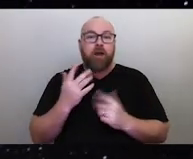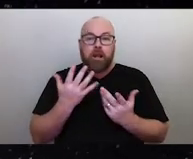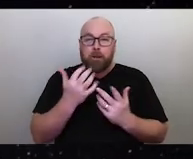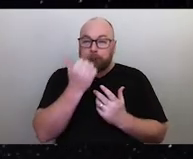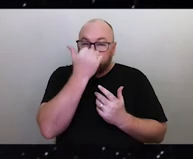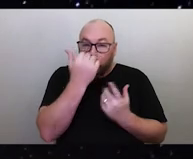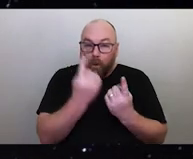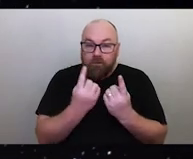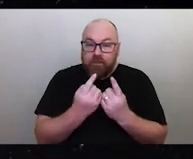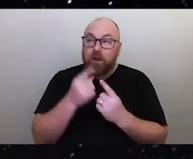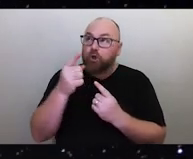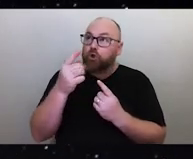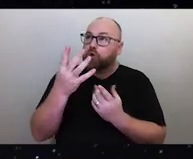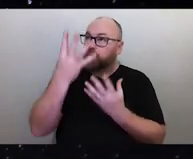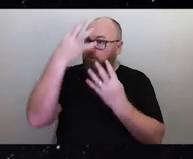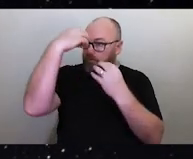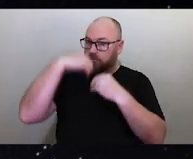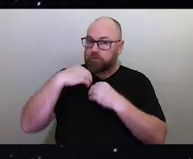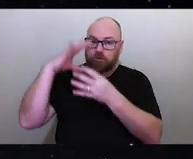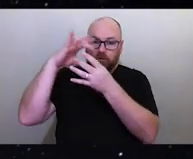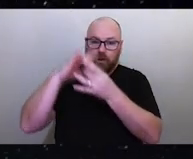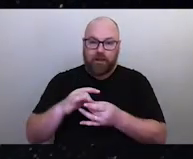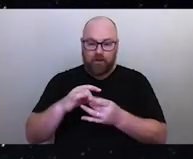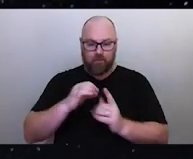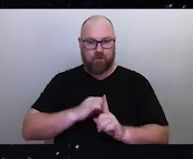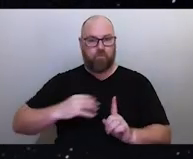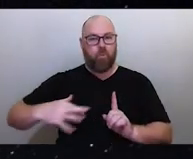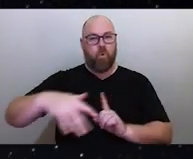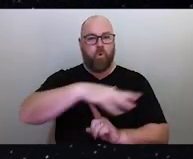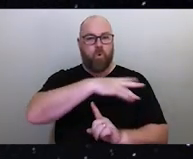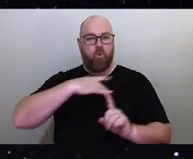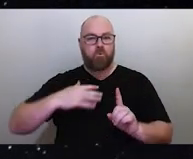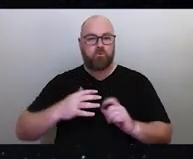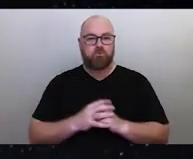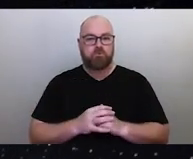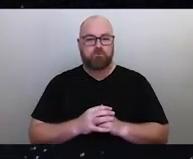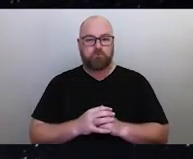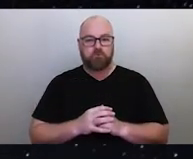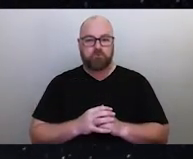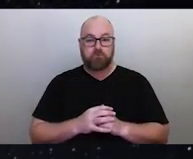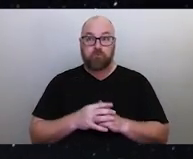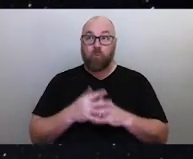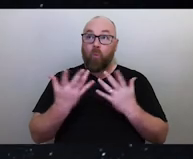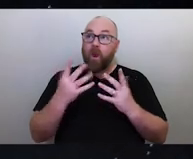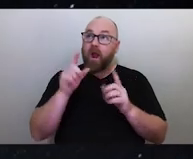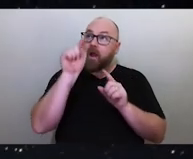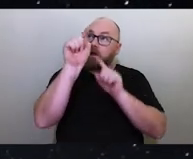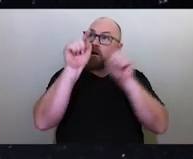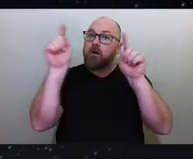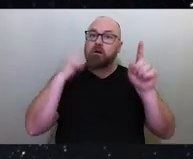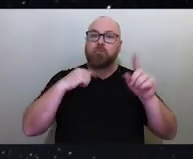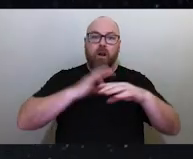and link that information with the world around you. The positions of the stars when they rise or set at dusk or dawn,